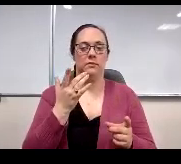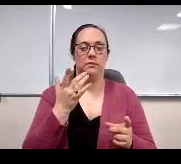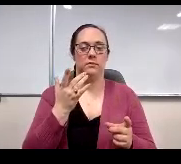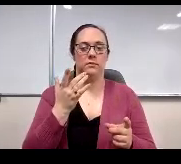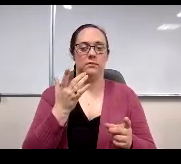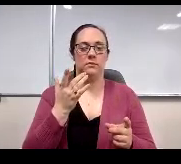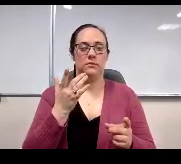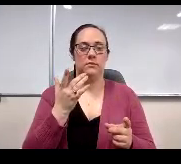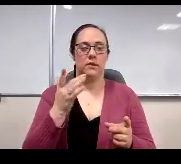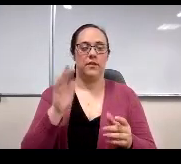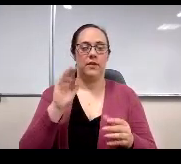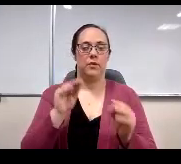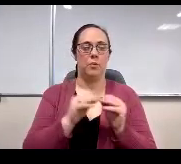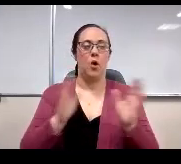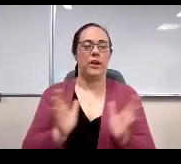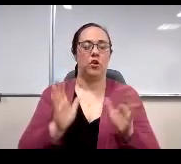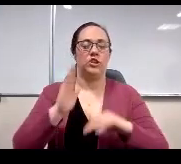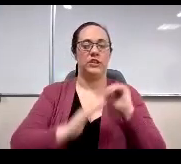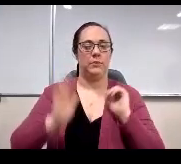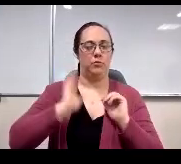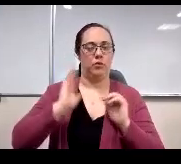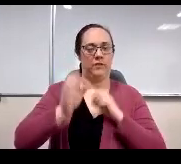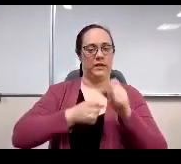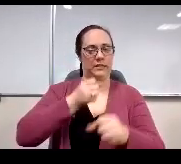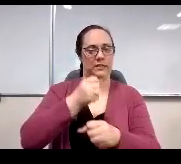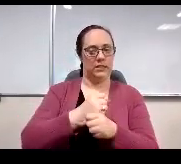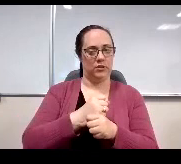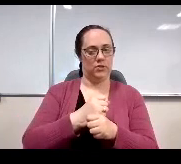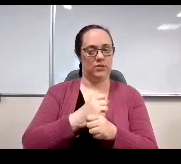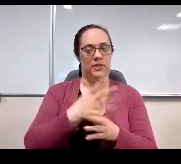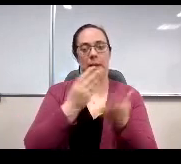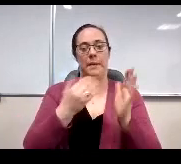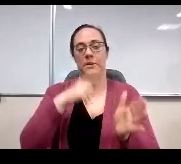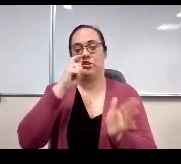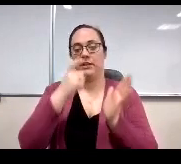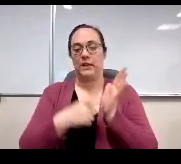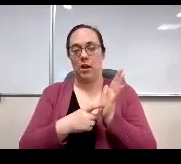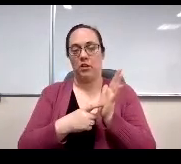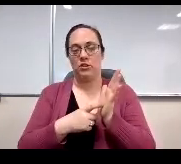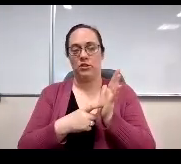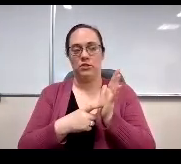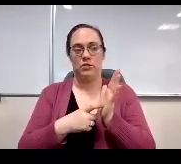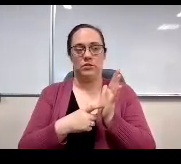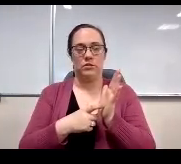when compared to previous years. I think it could be acknowledging just the challenge of this year and having to overcome those challenges.